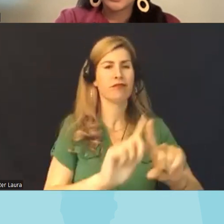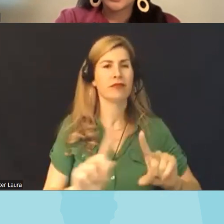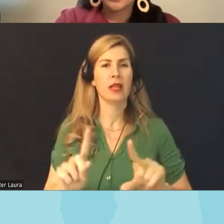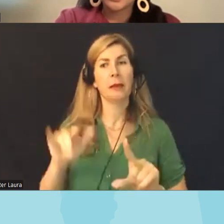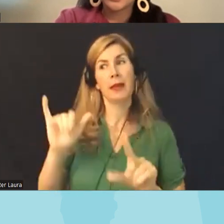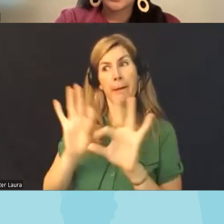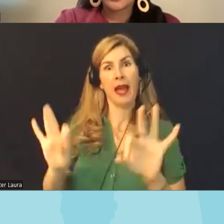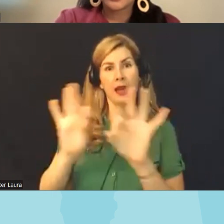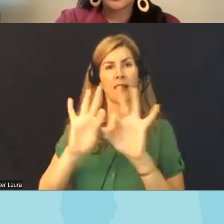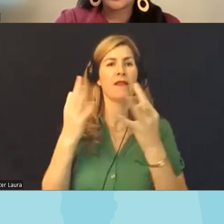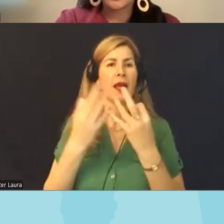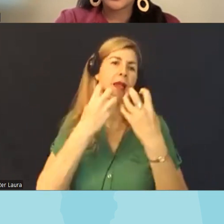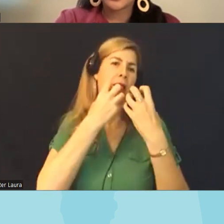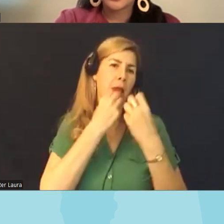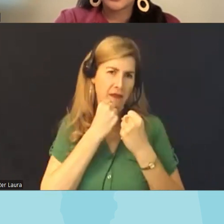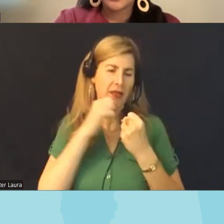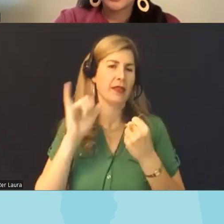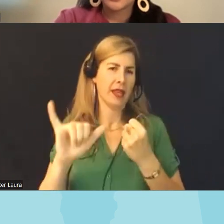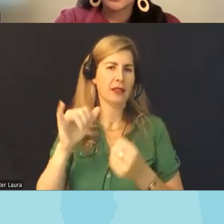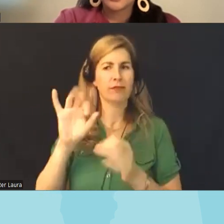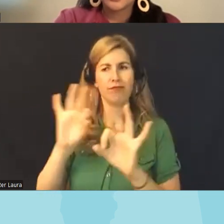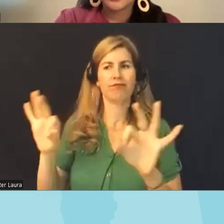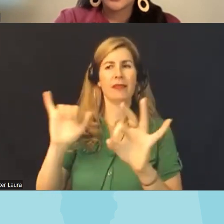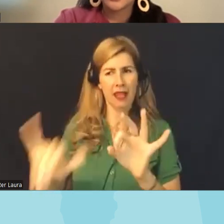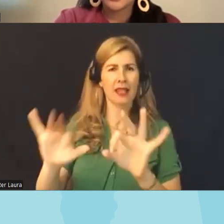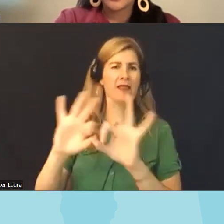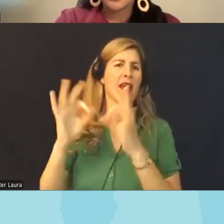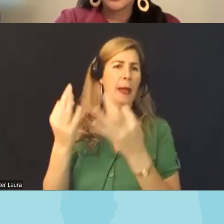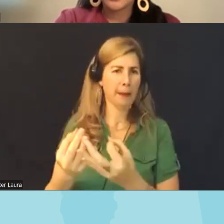families love each other and that's what makes a family and I think that kind of messaging um